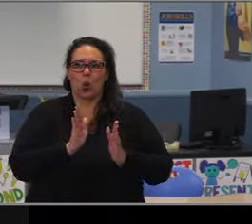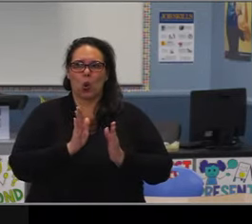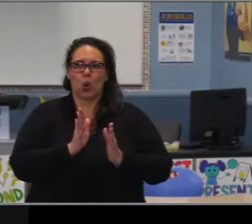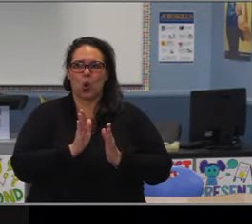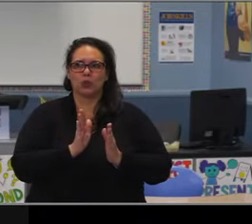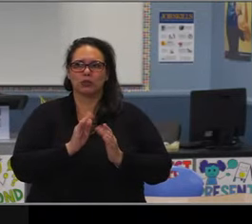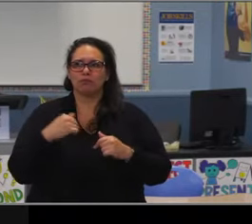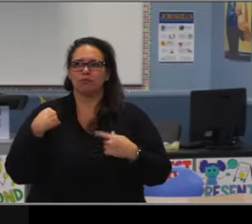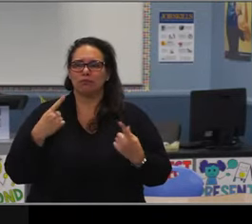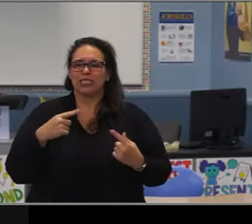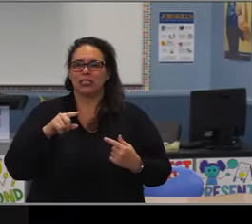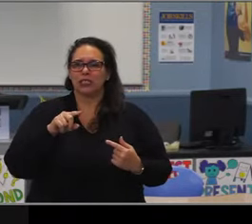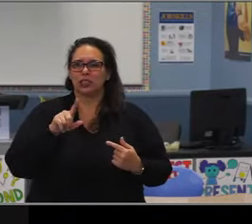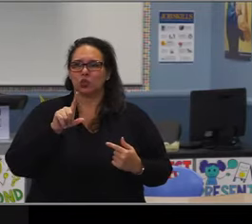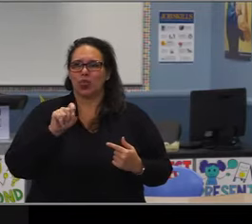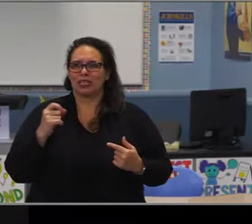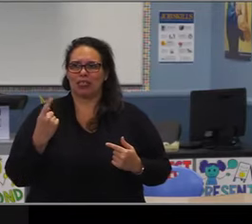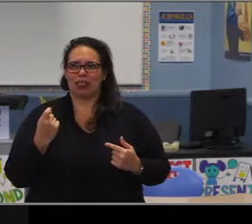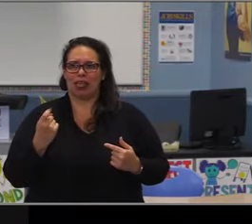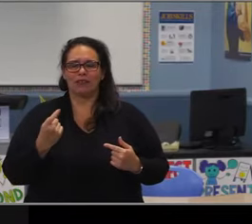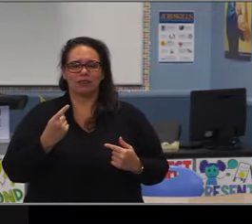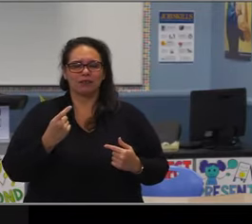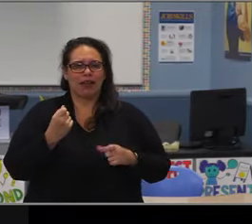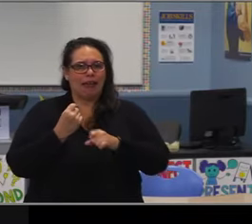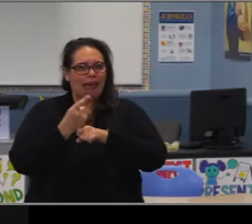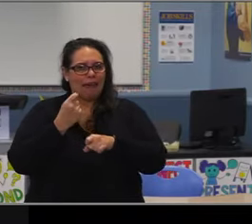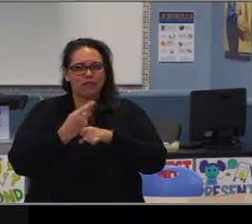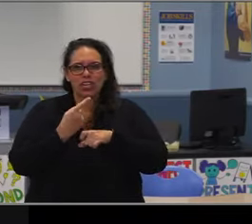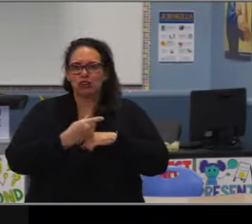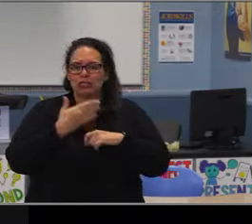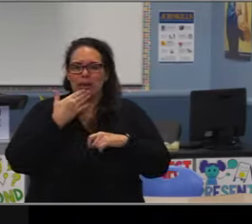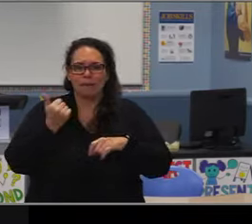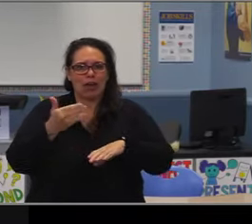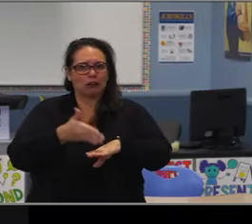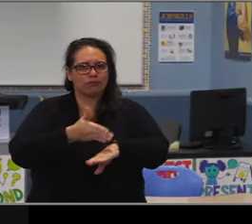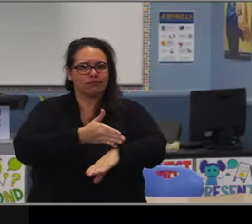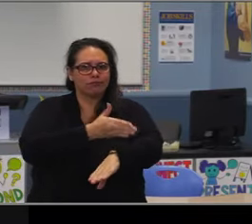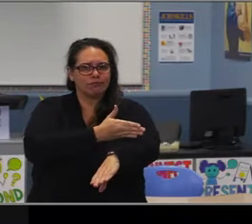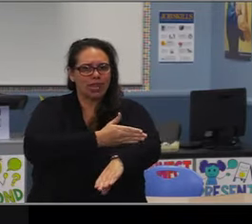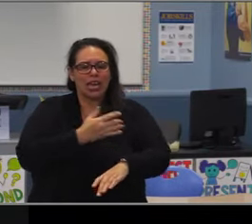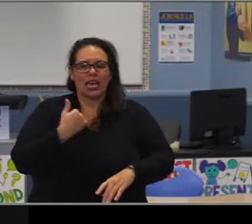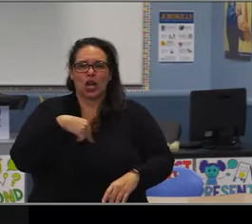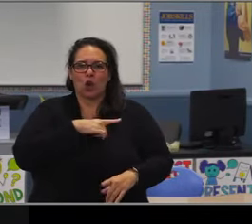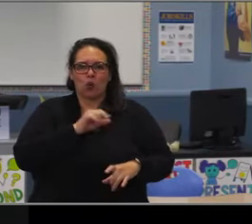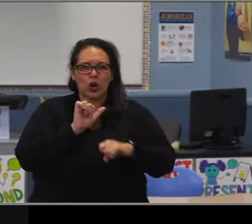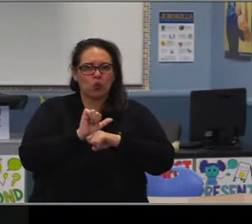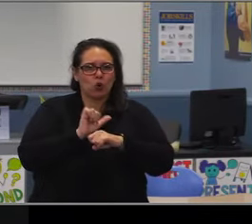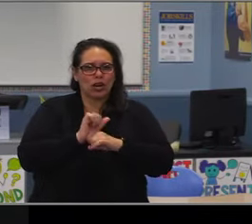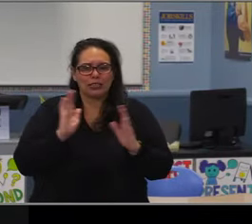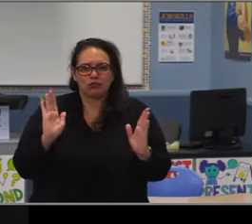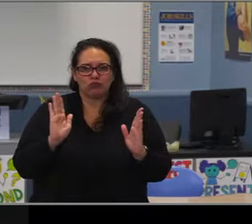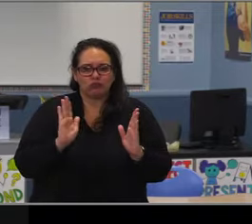So I think it would also with that in mind be good if we could look at our LatinX students